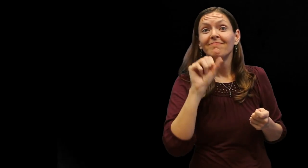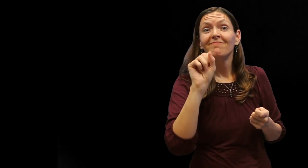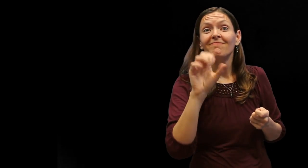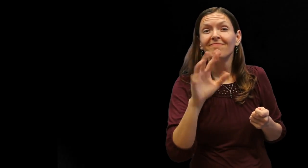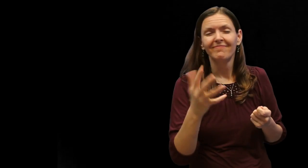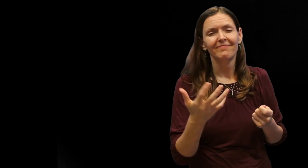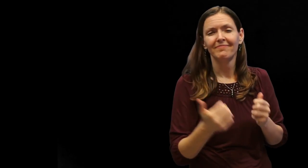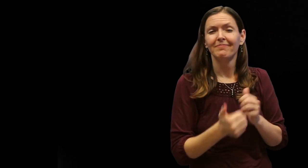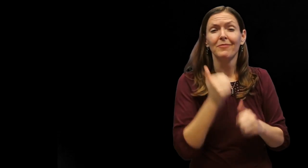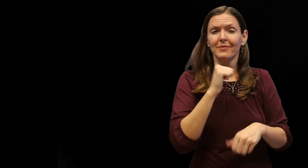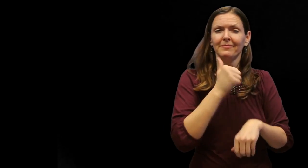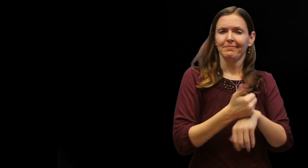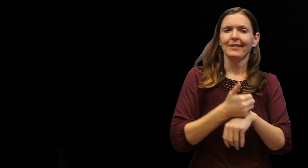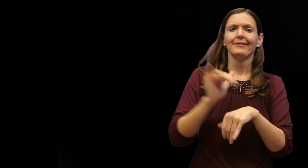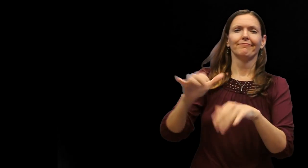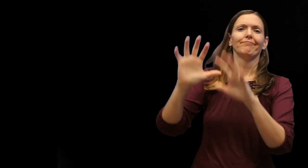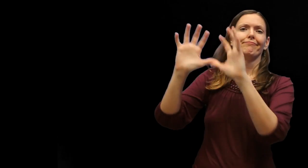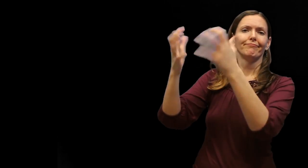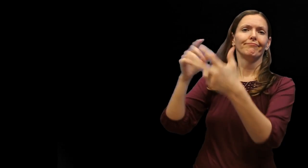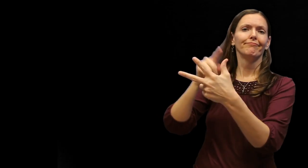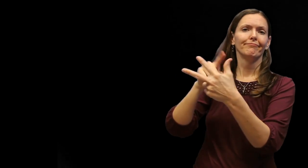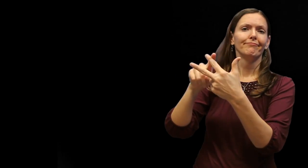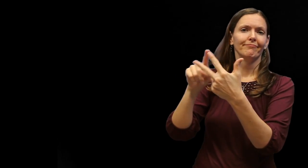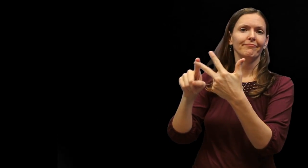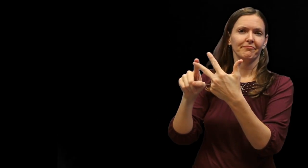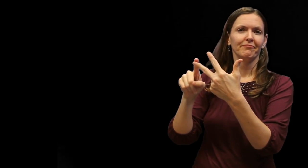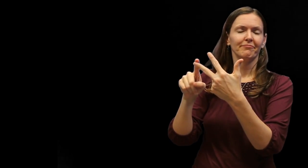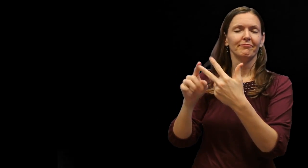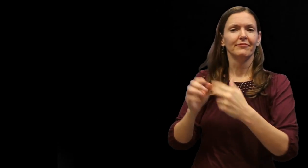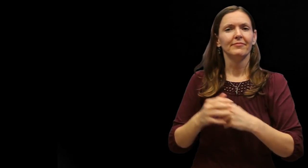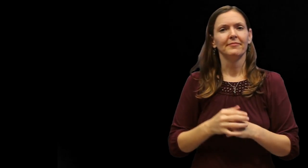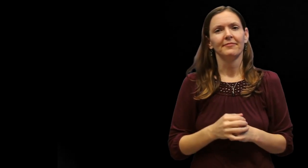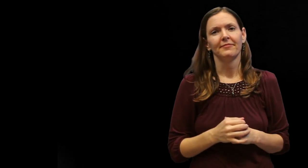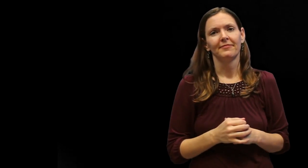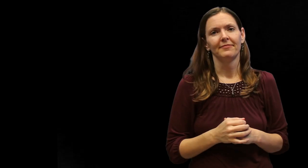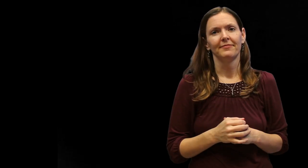Most importantly, we need to realize that features of ASL in academic settings are very skewered towards those three particular characteristics.